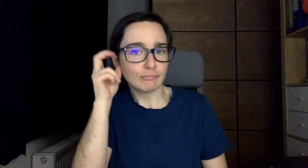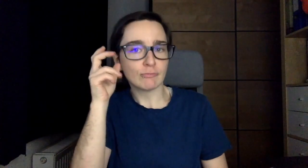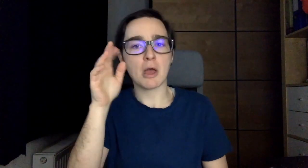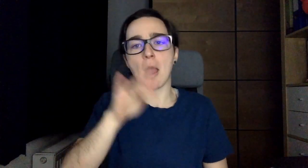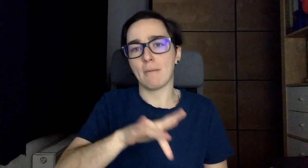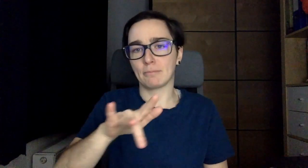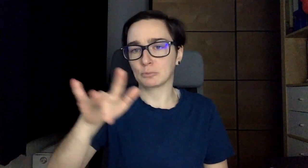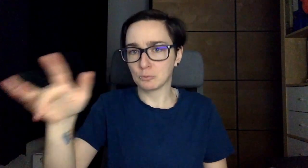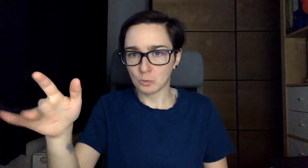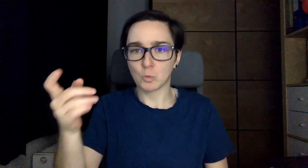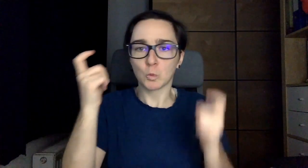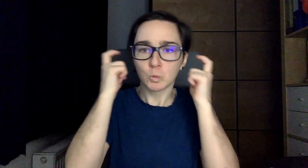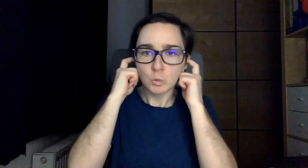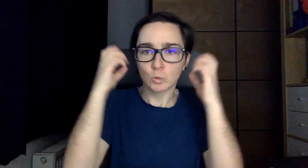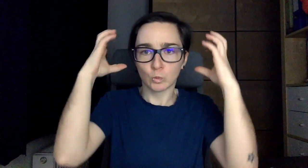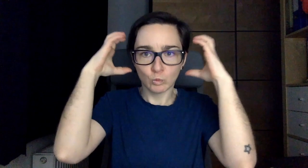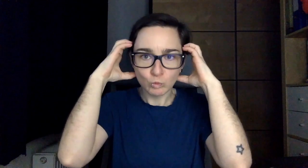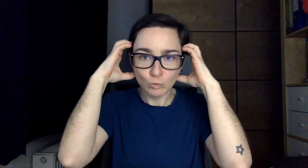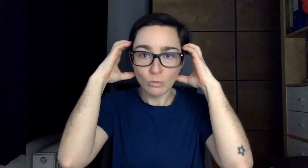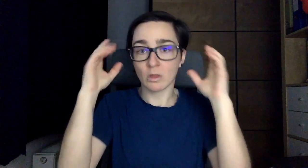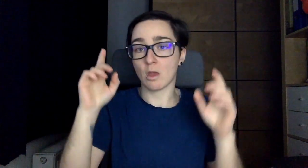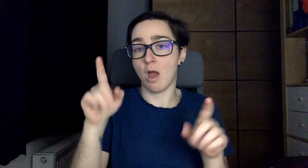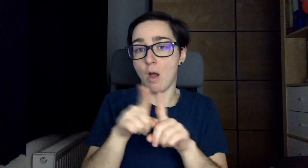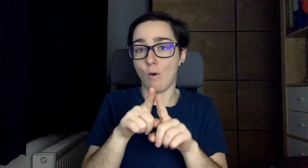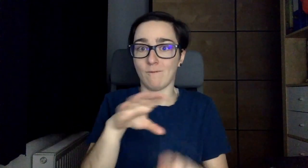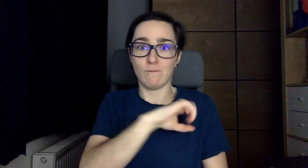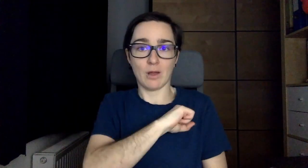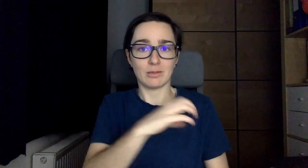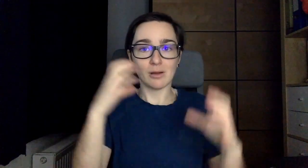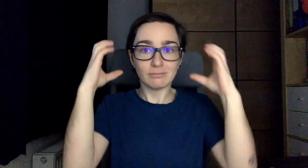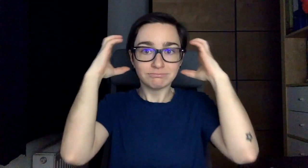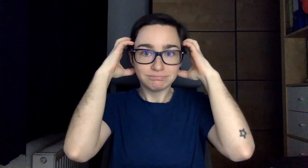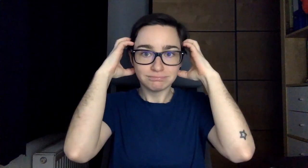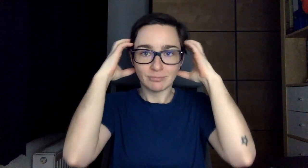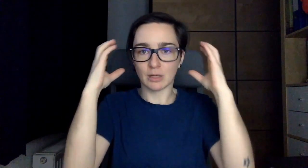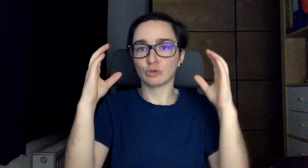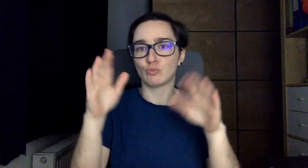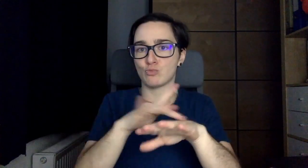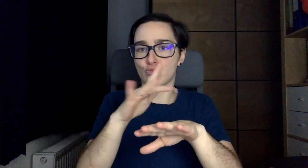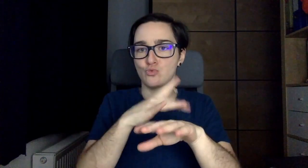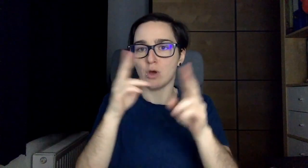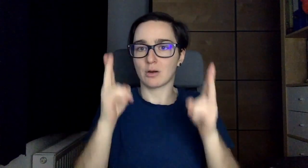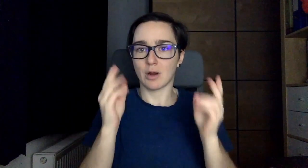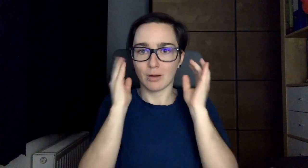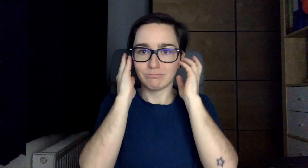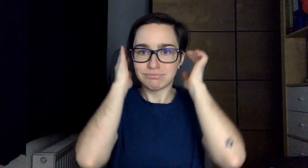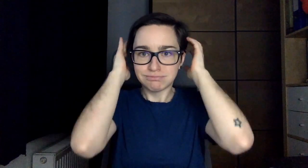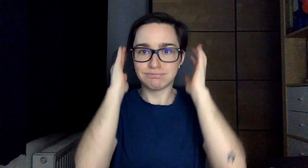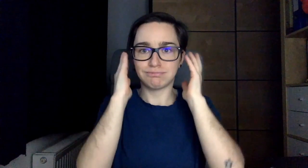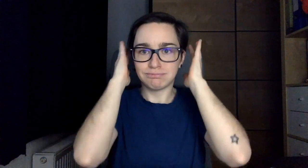Sometimes i´ll listen to music with my headphones on and I actually feel the vibrations.